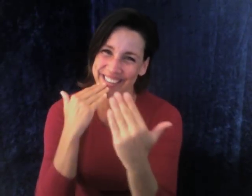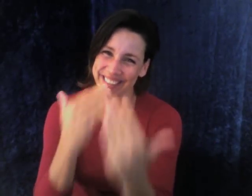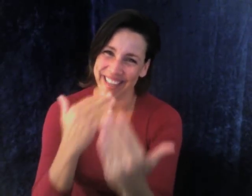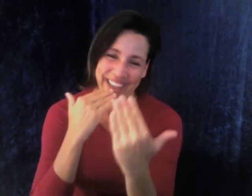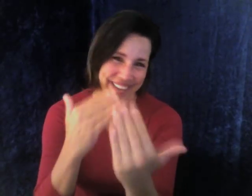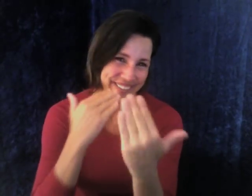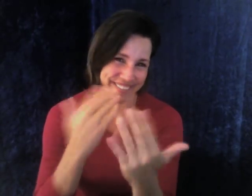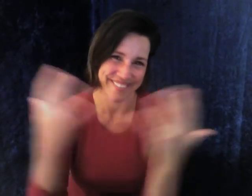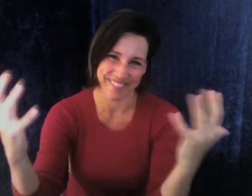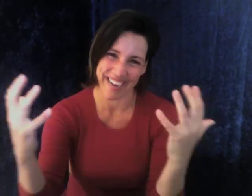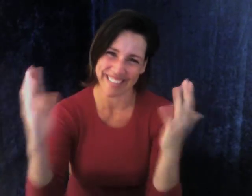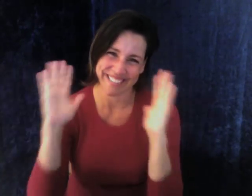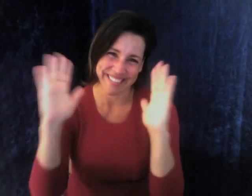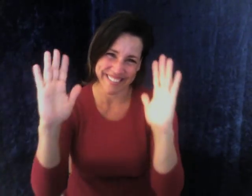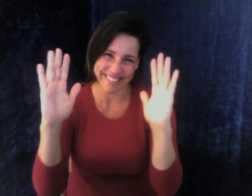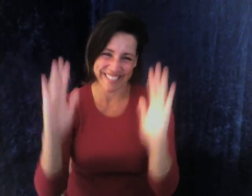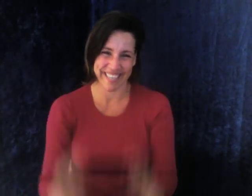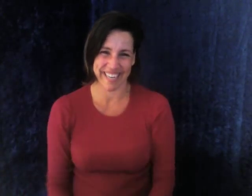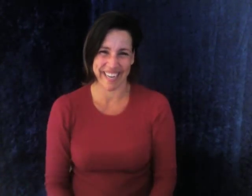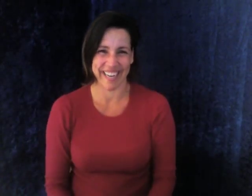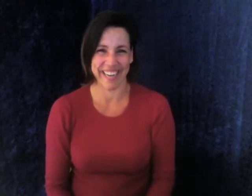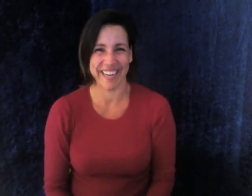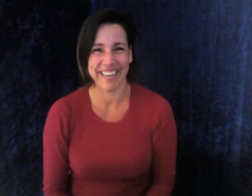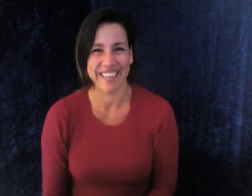Thank you so much.